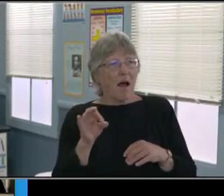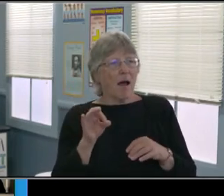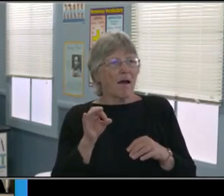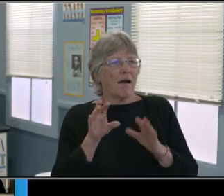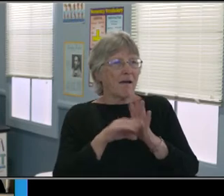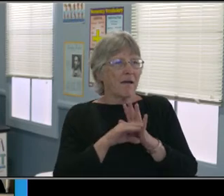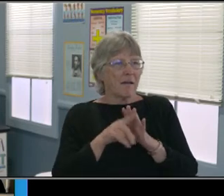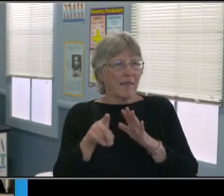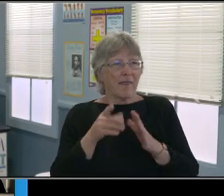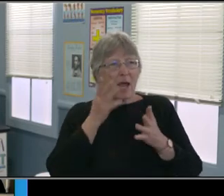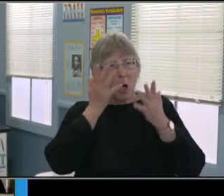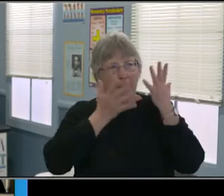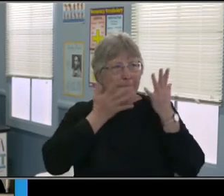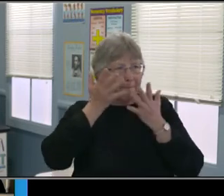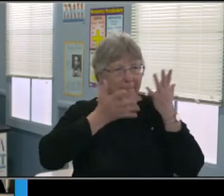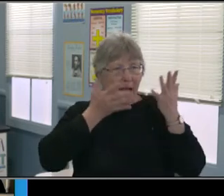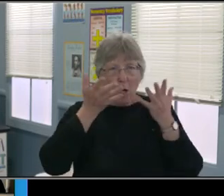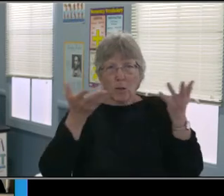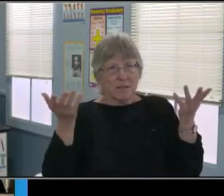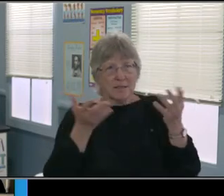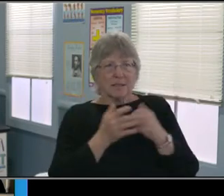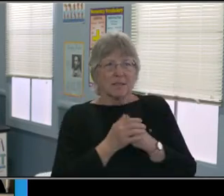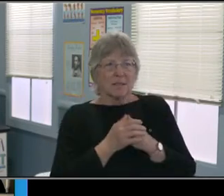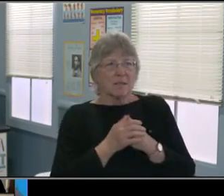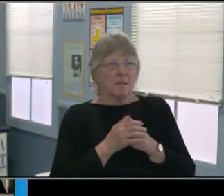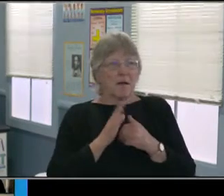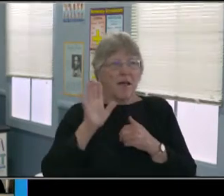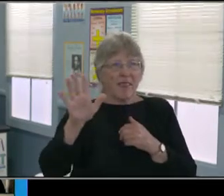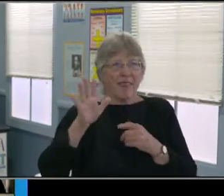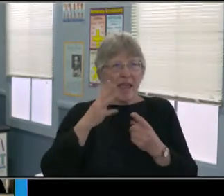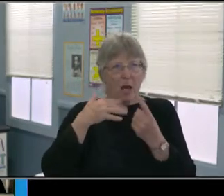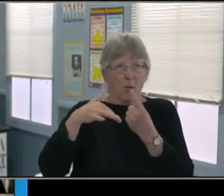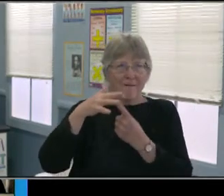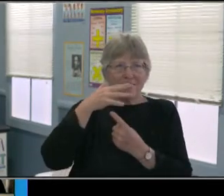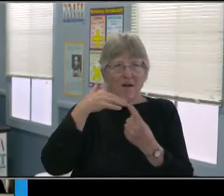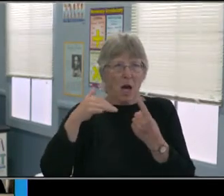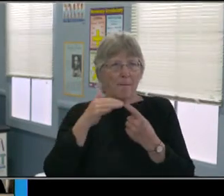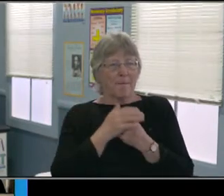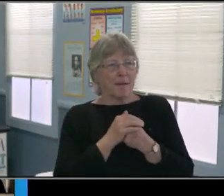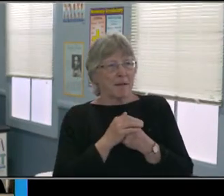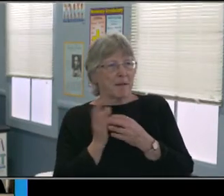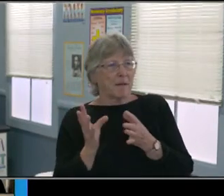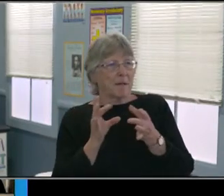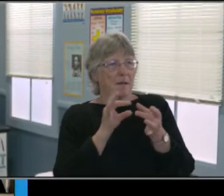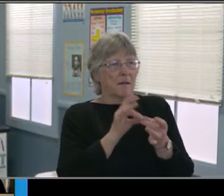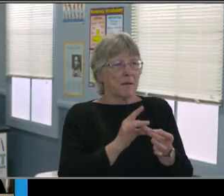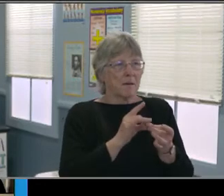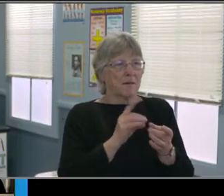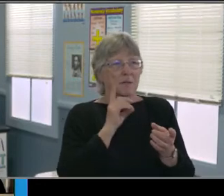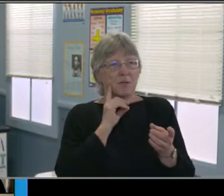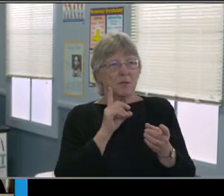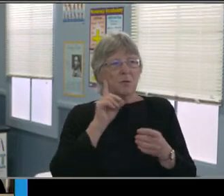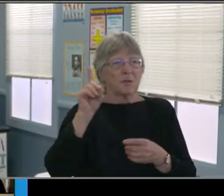as not just a state, but as a nation. And in Long Beach, we're trying to be very creative and innovative